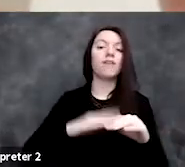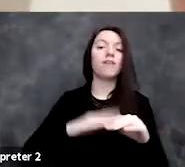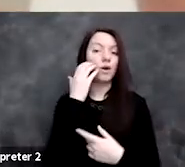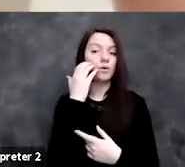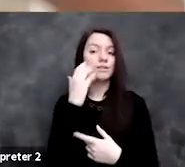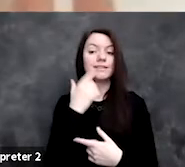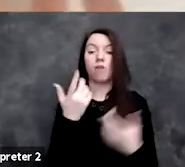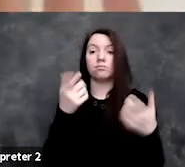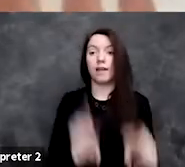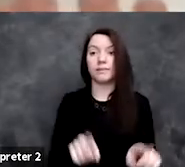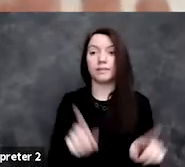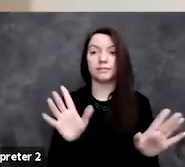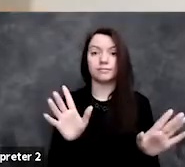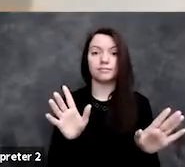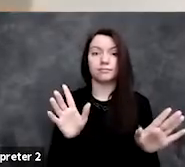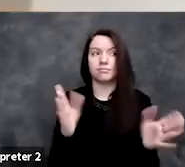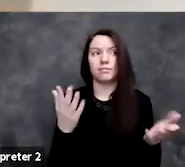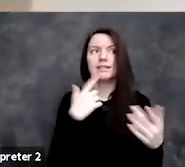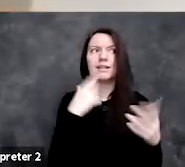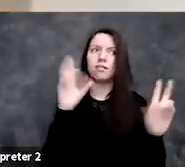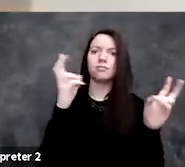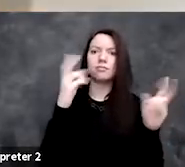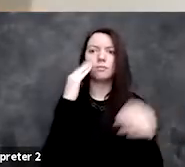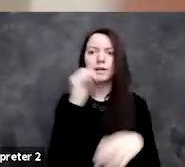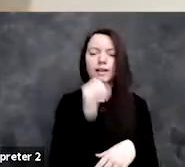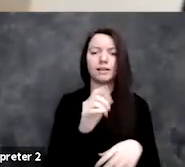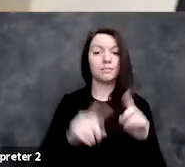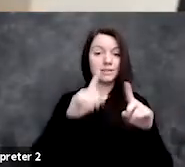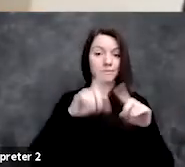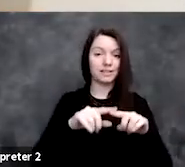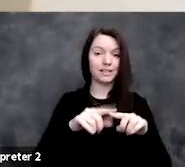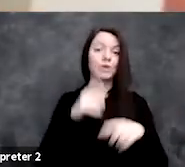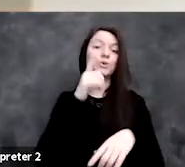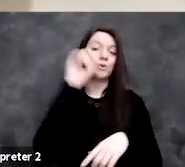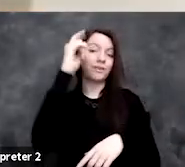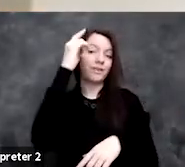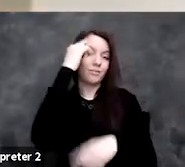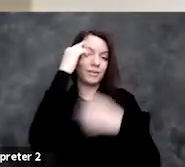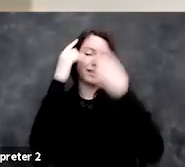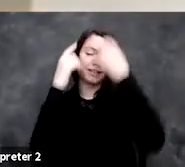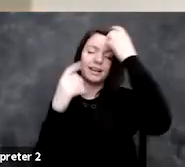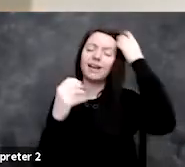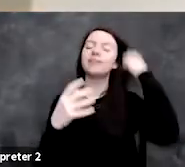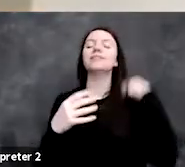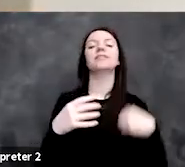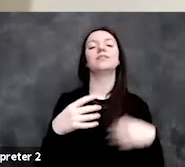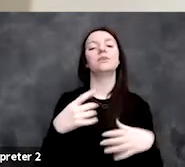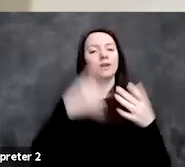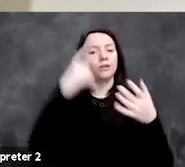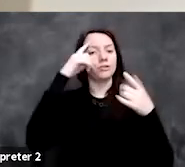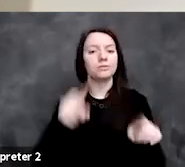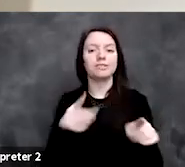why not, right, then depending on who is in government and what deal is done with tech,